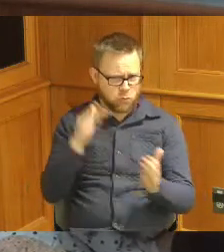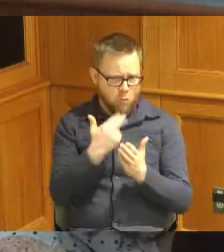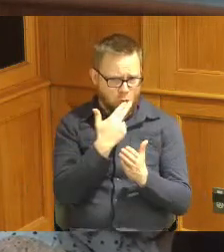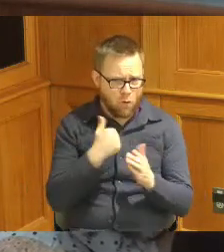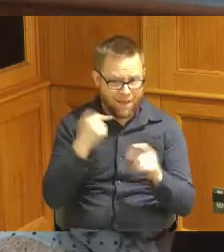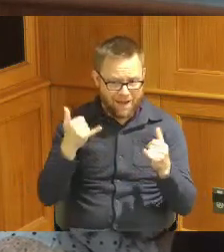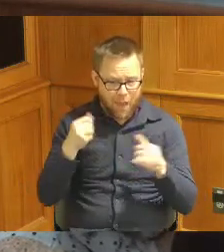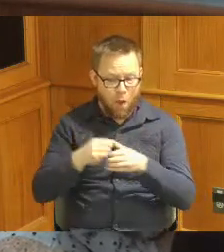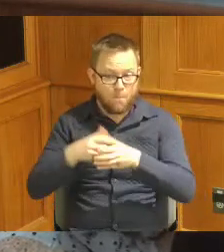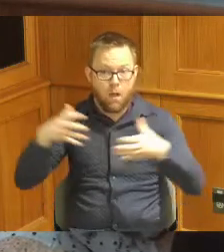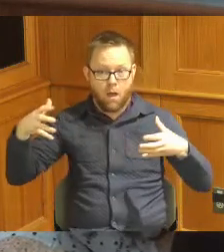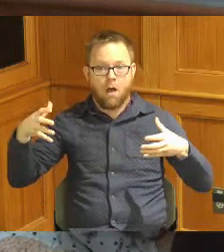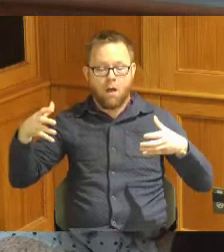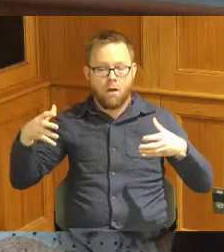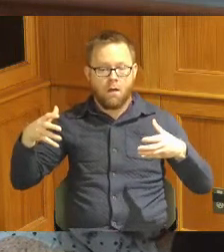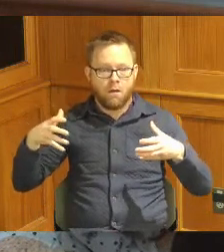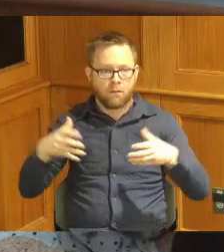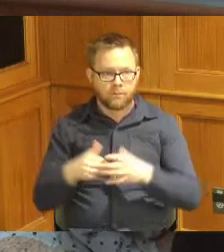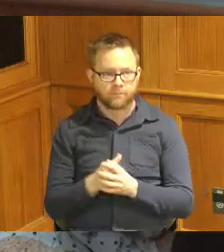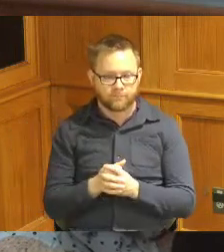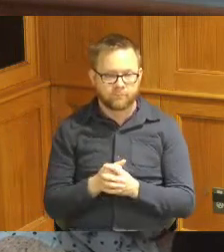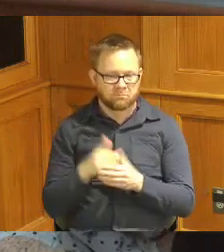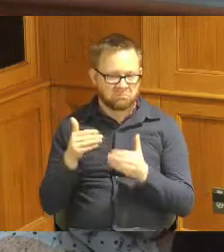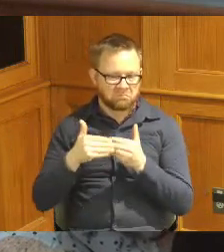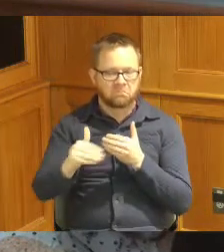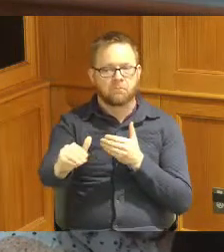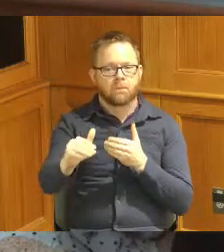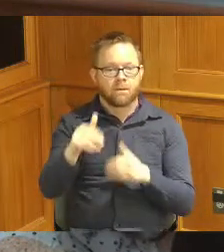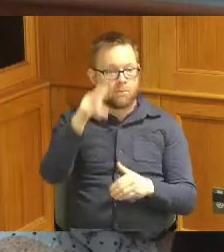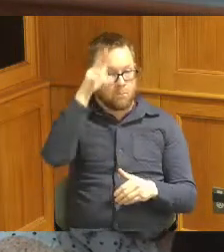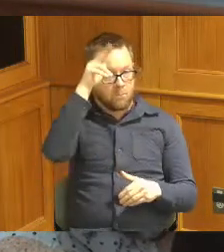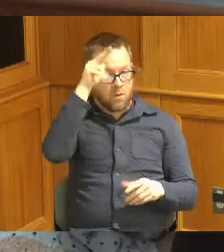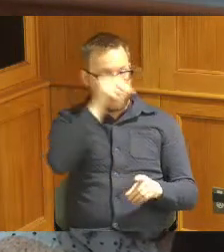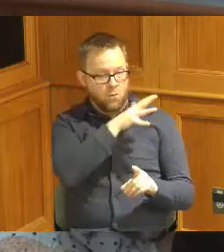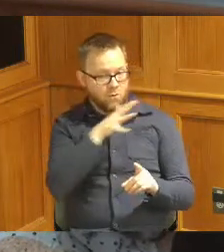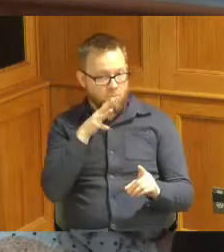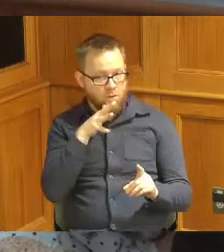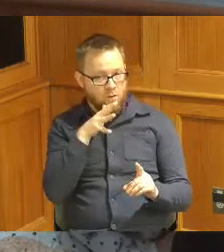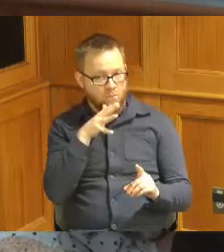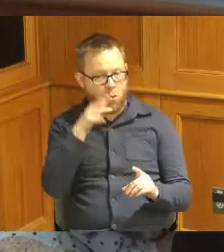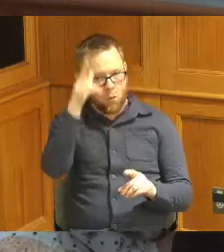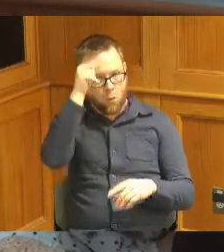ramping up this this spring and onwards but the horses on the hill was literally no horses are